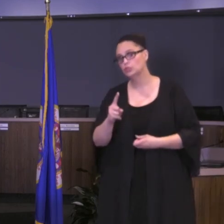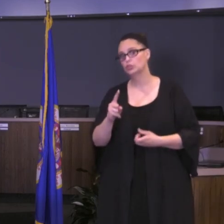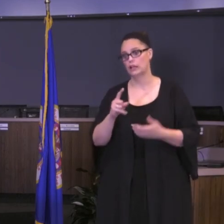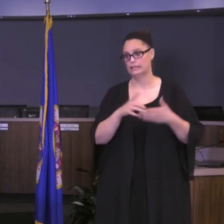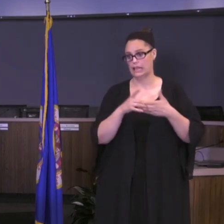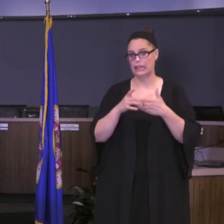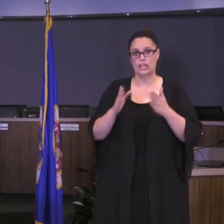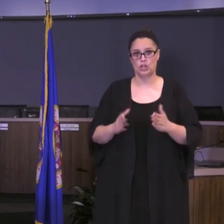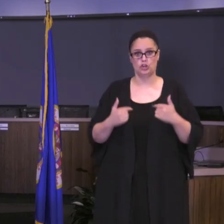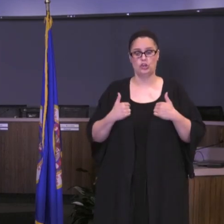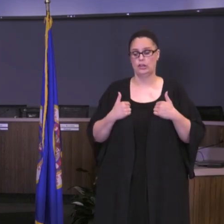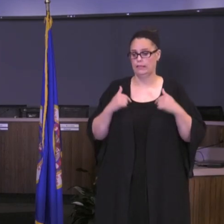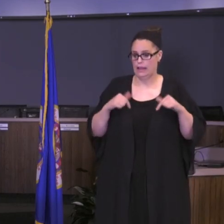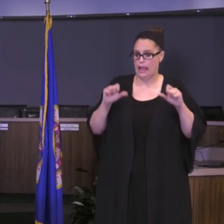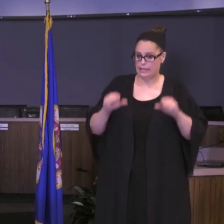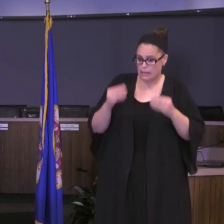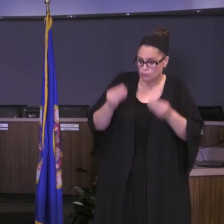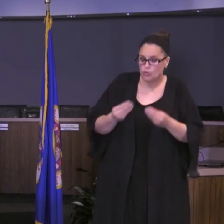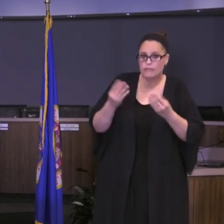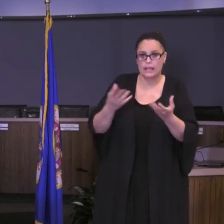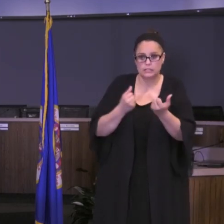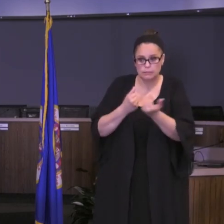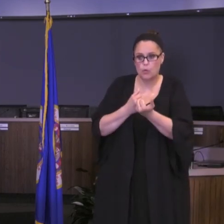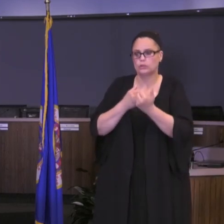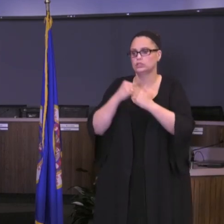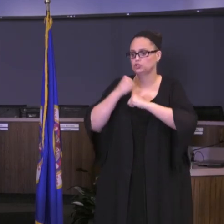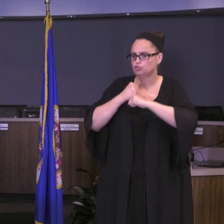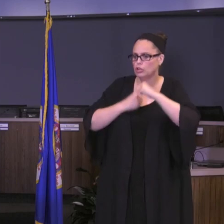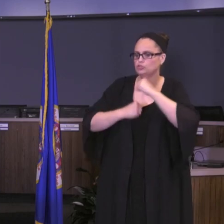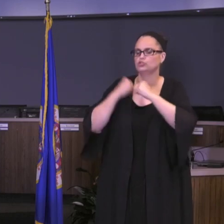the structure and the support to achieve great